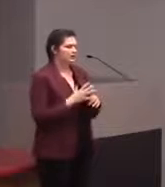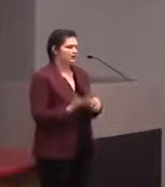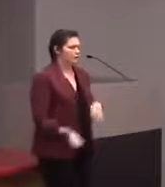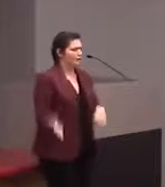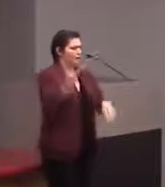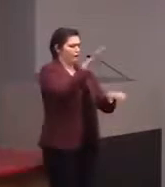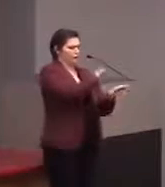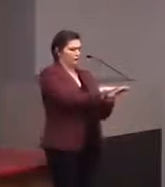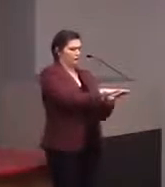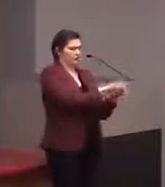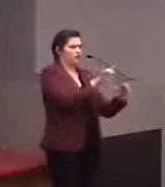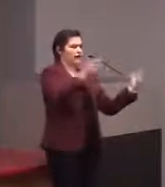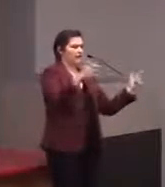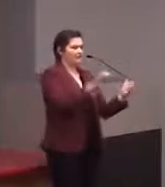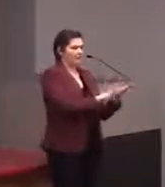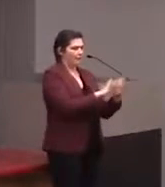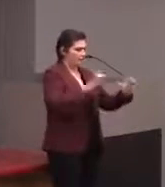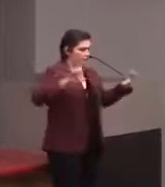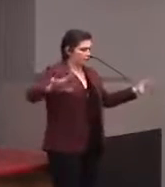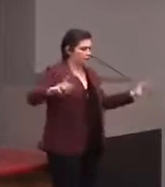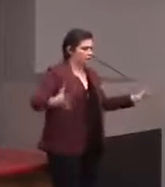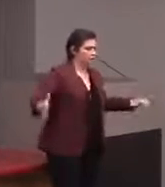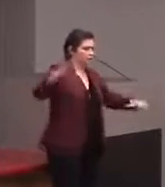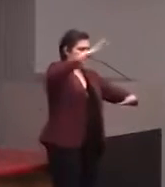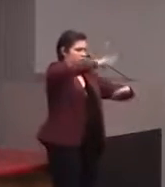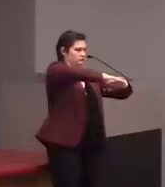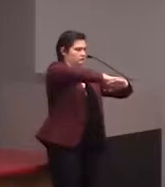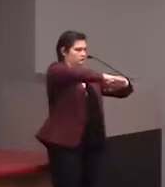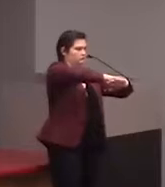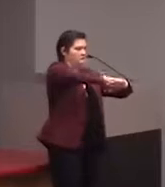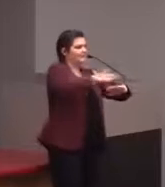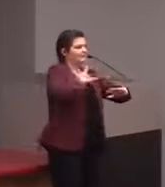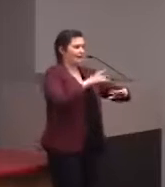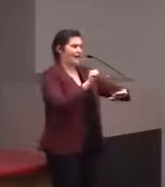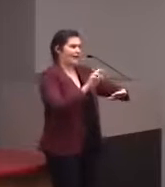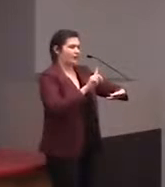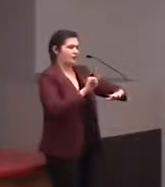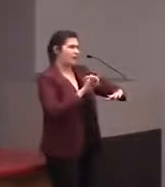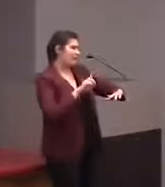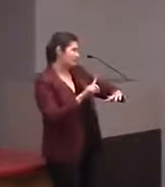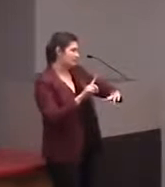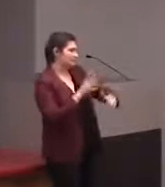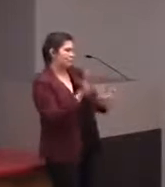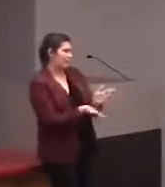And it's usually a giant Android tablet because of the cheap and also 'cause the size,